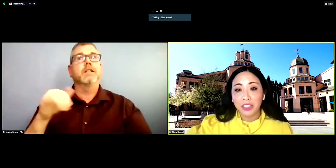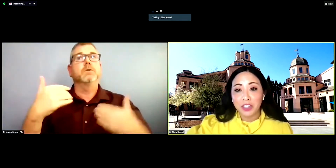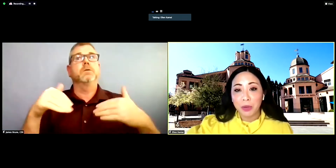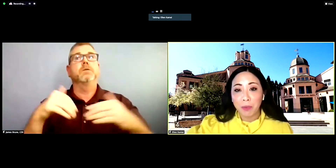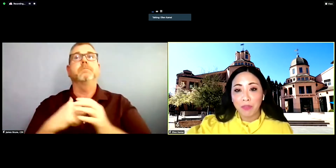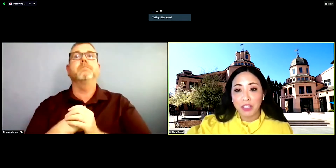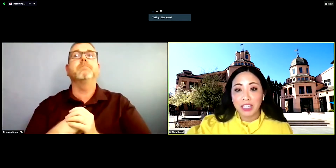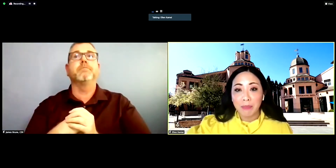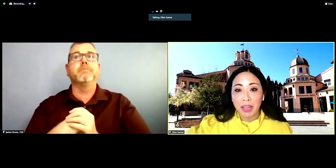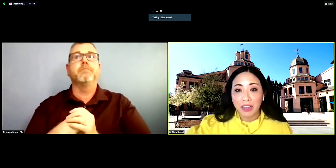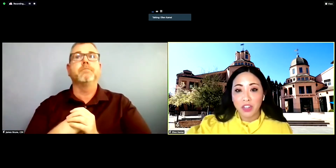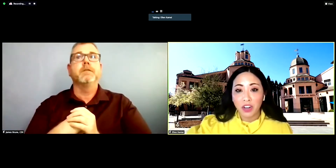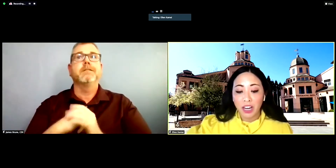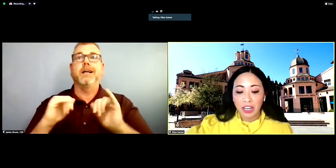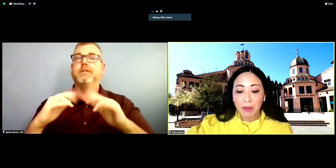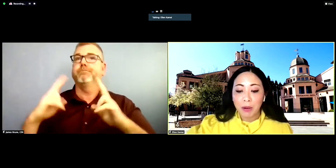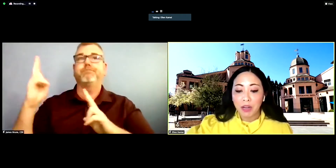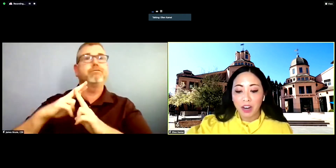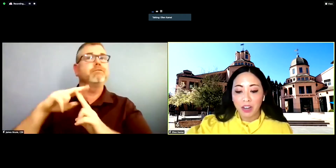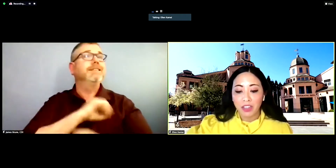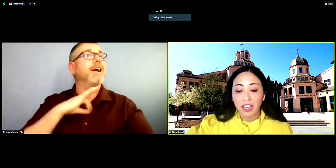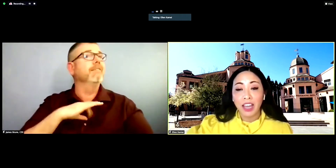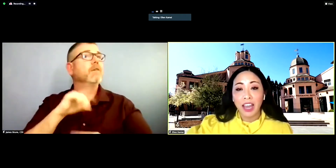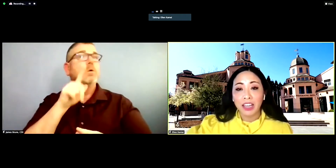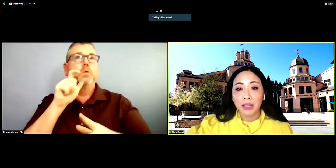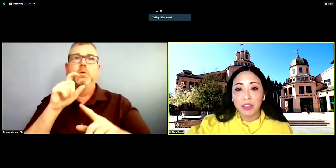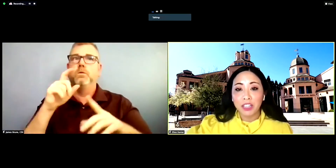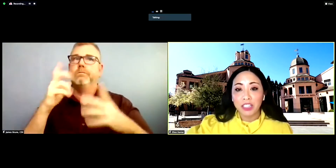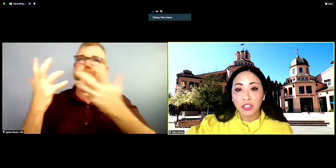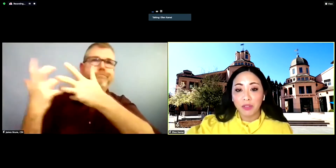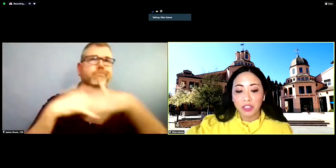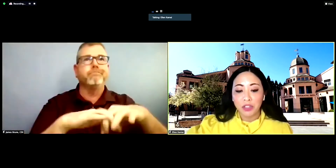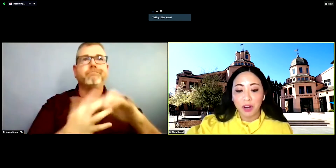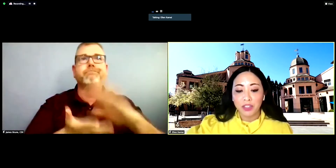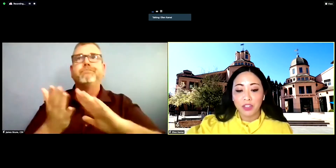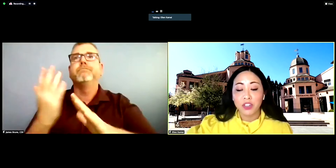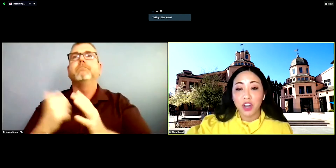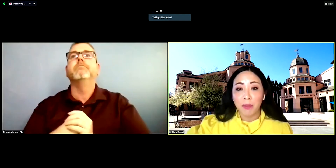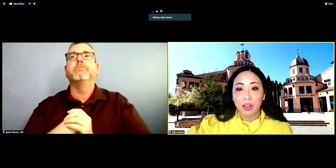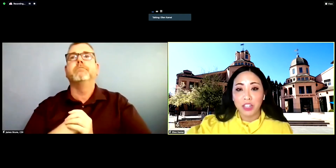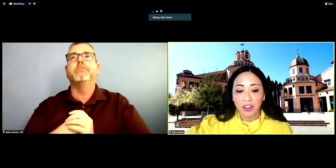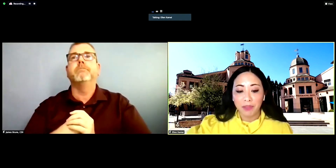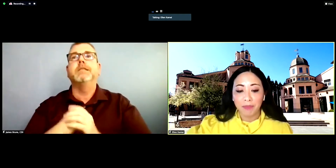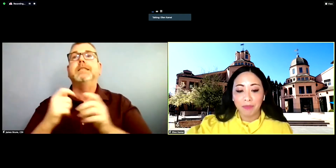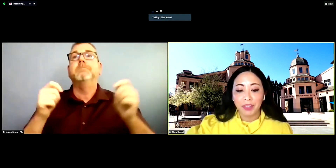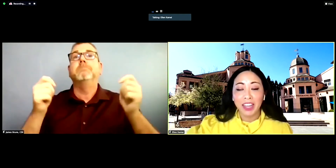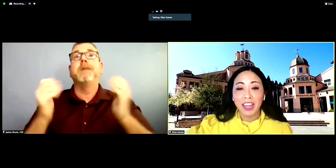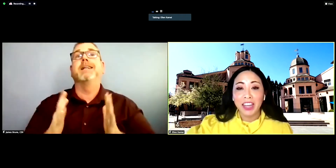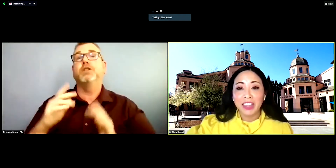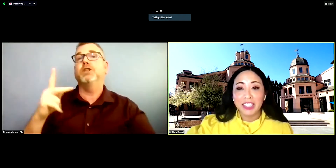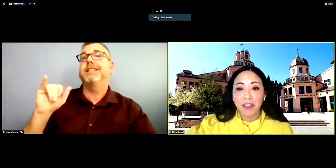leadership of our City Manager Kimber McCarthy and Community Services Director John Marchant.This